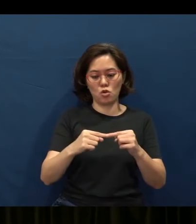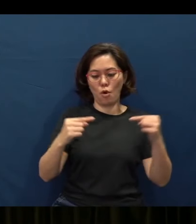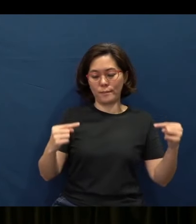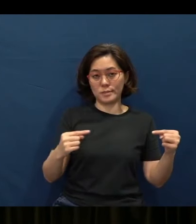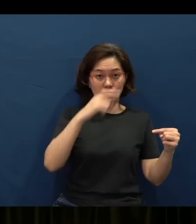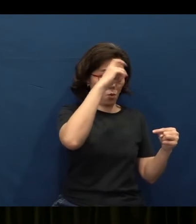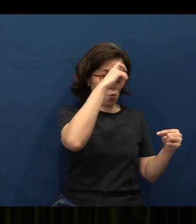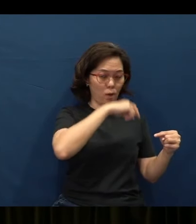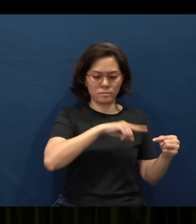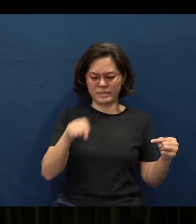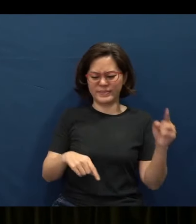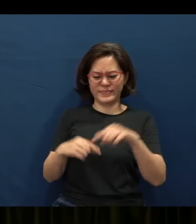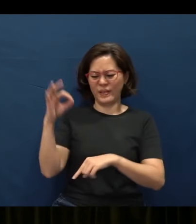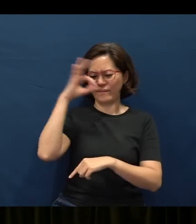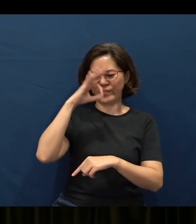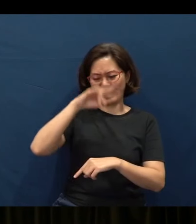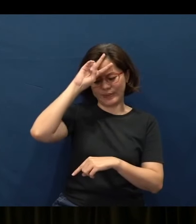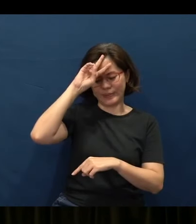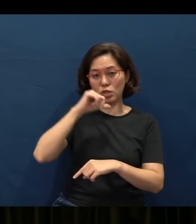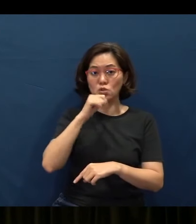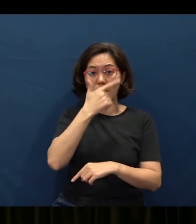Now, they are foolish, not because they are silly,